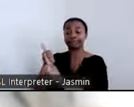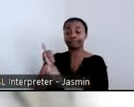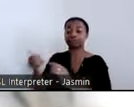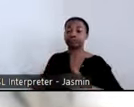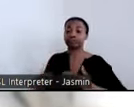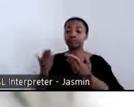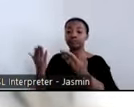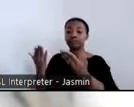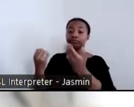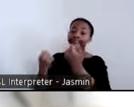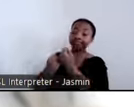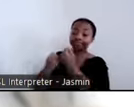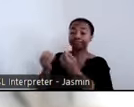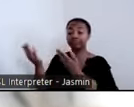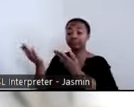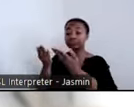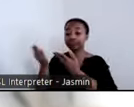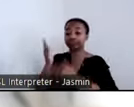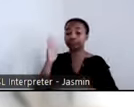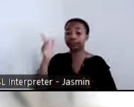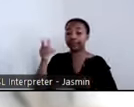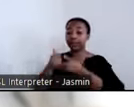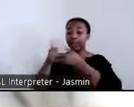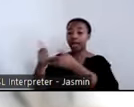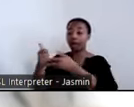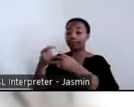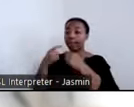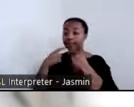achieve community living and full integration and inclusion.